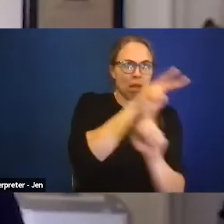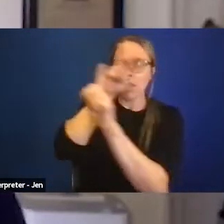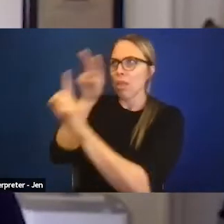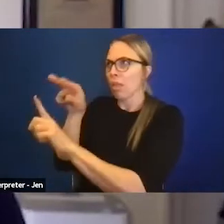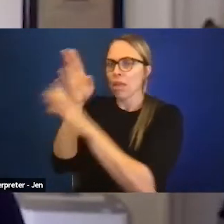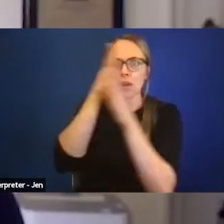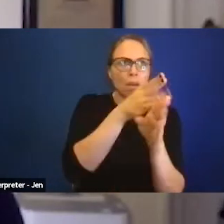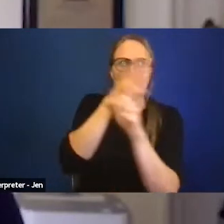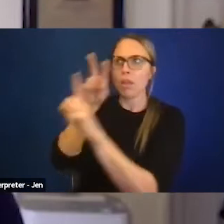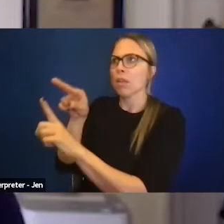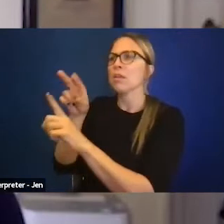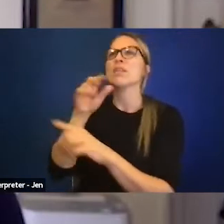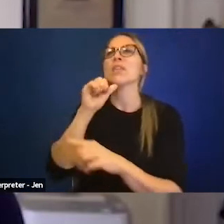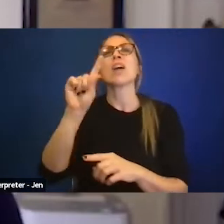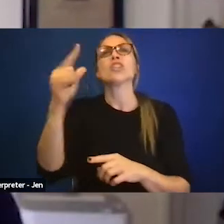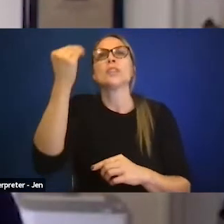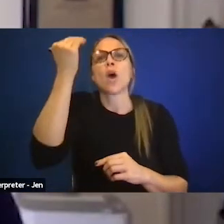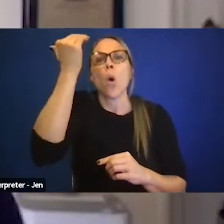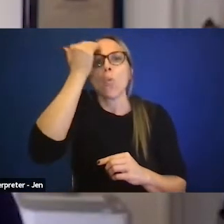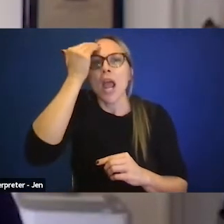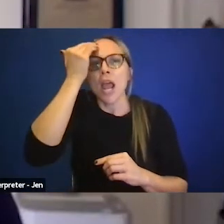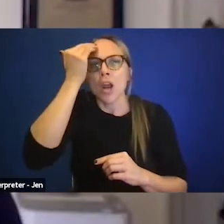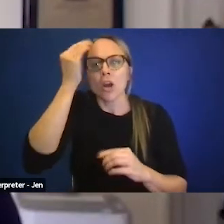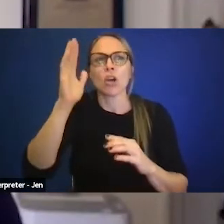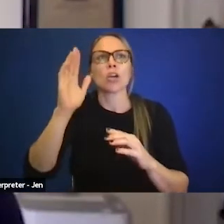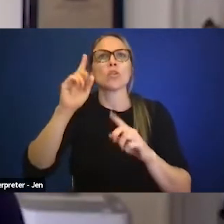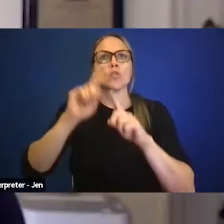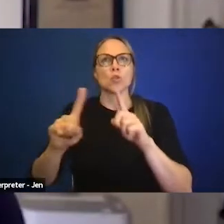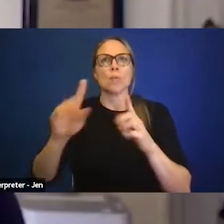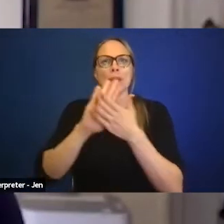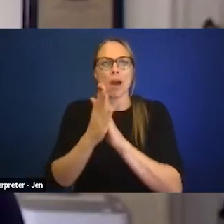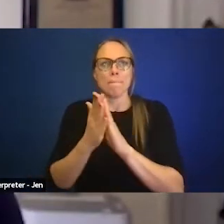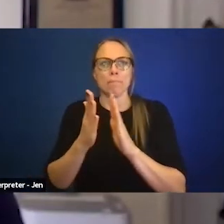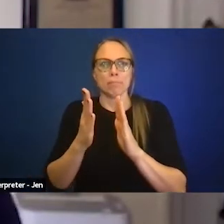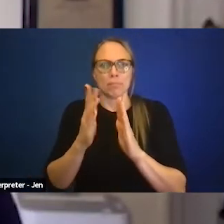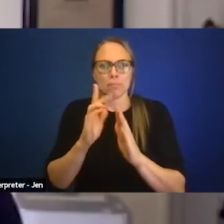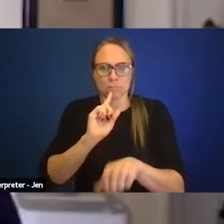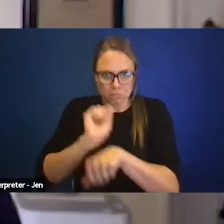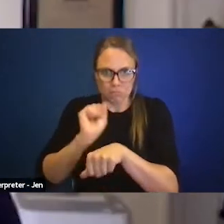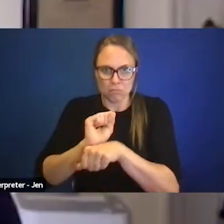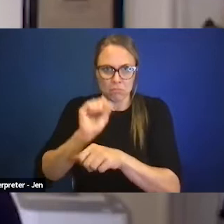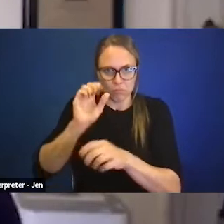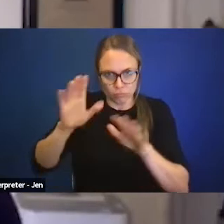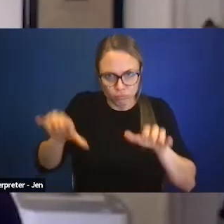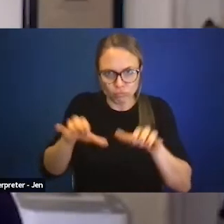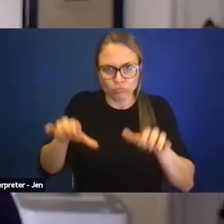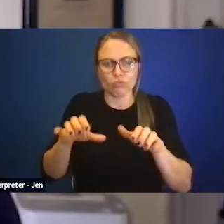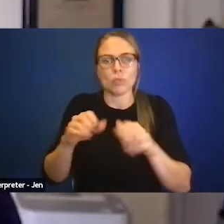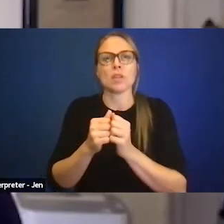to meaningful knowledge to holding ourselves accountable. One of the things that I think I was mentioning earlier